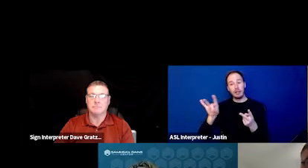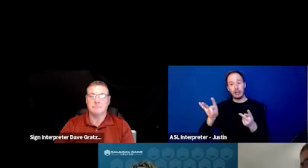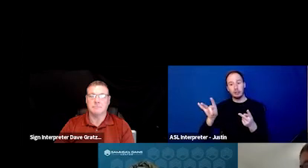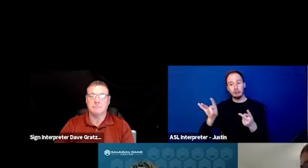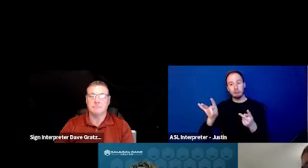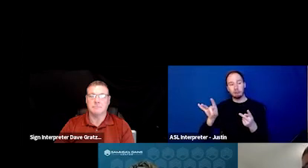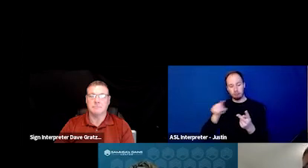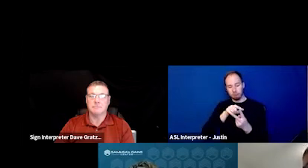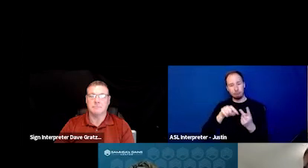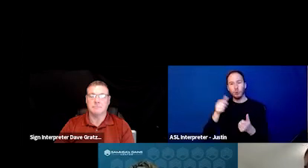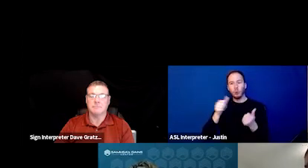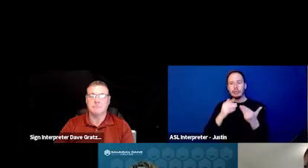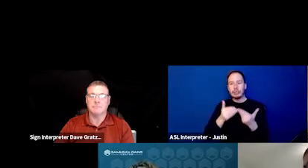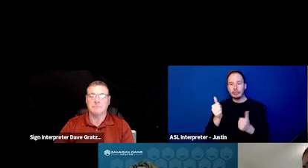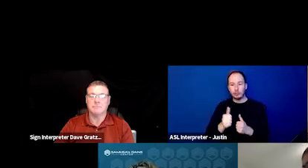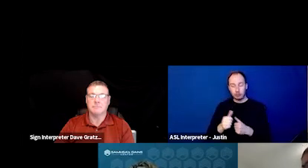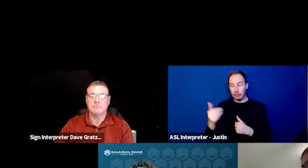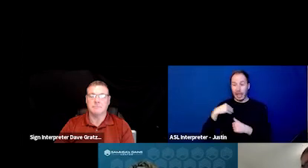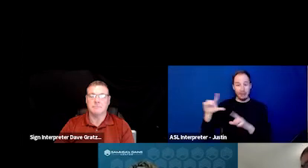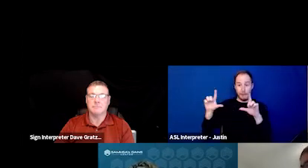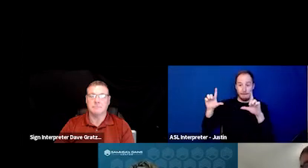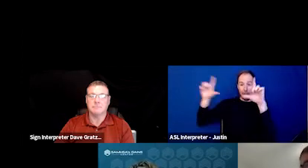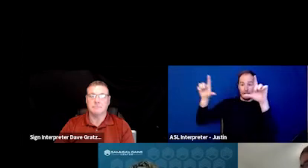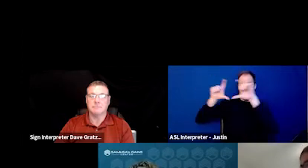There are billboards that people pass in Georgia